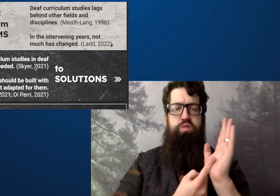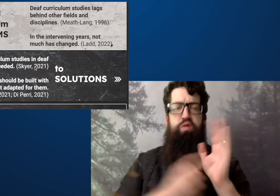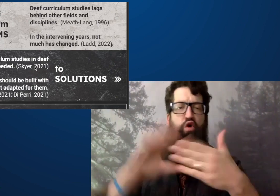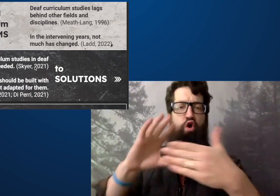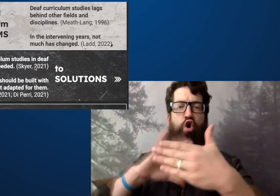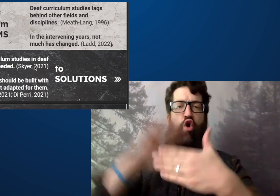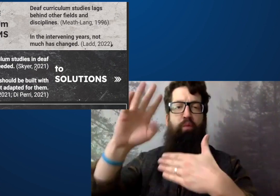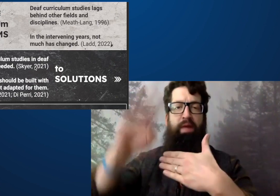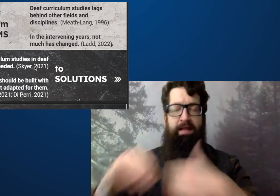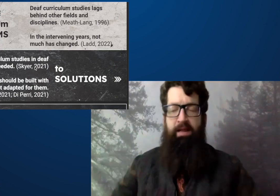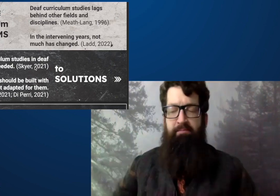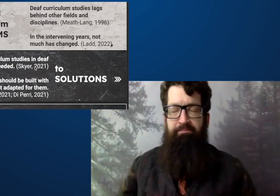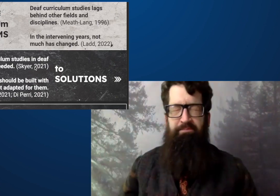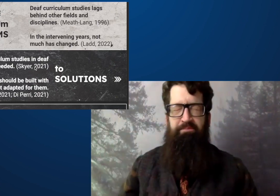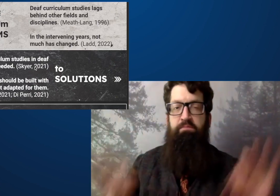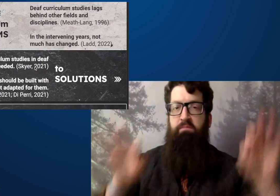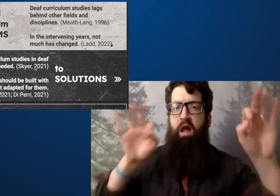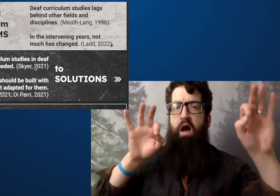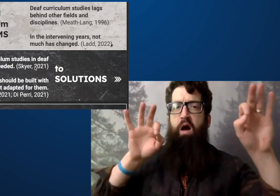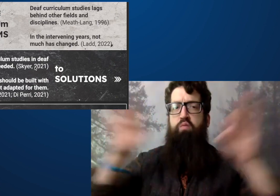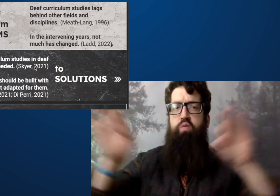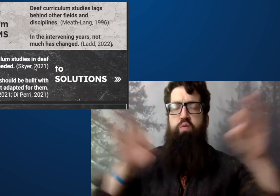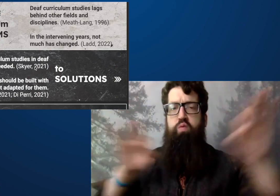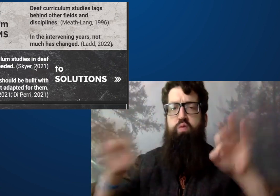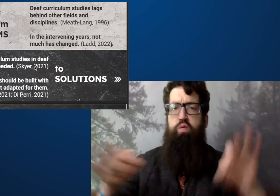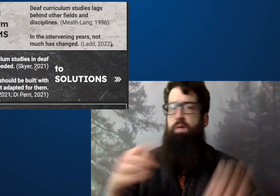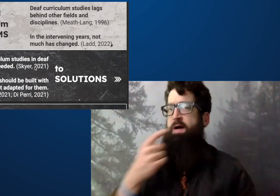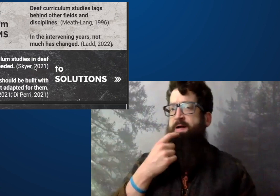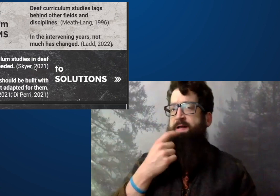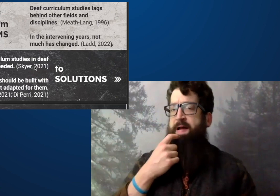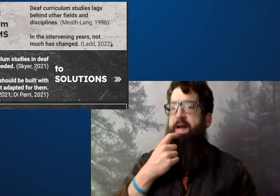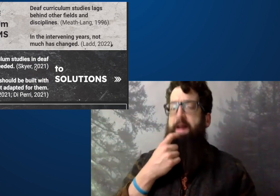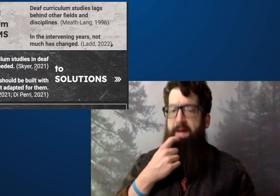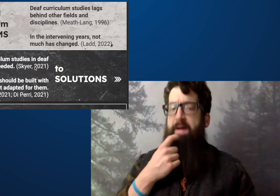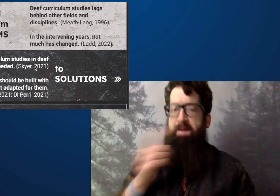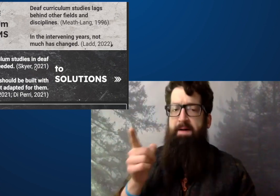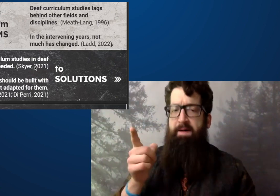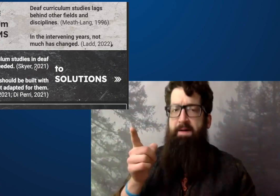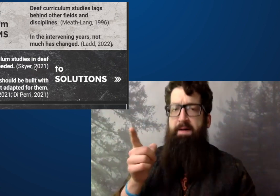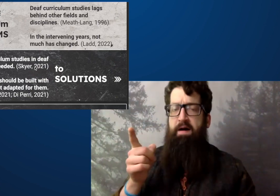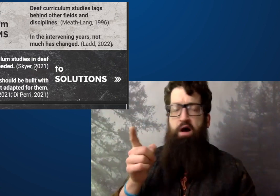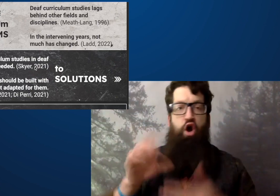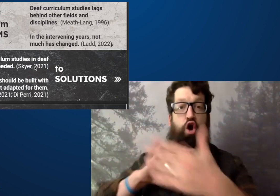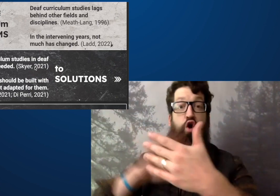And then this text that I'm showing you discusses curriculum.